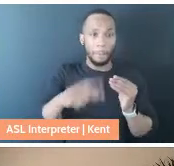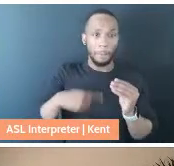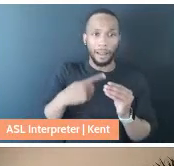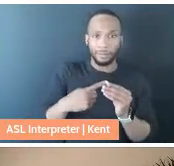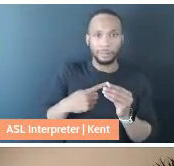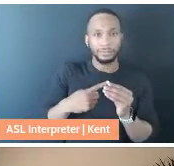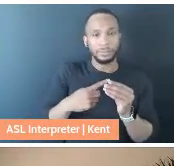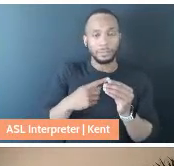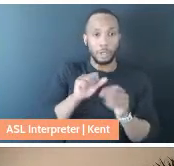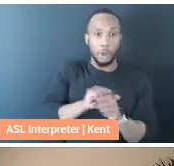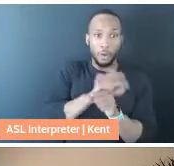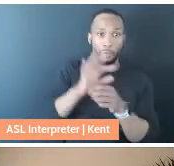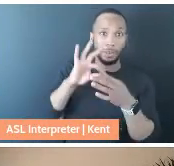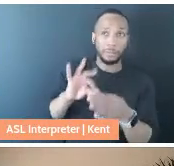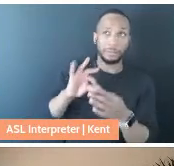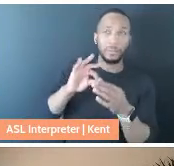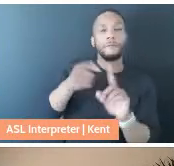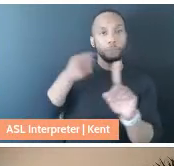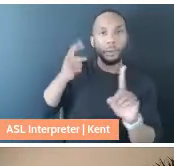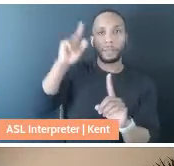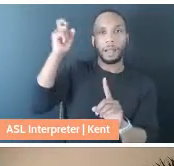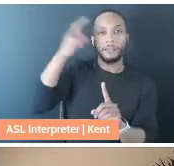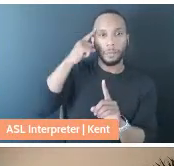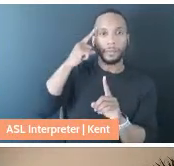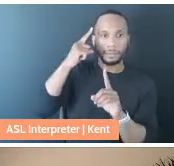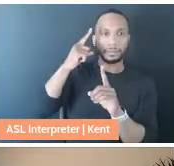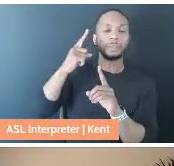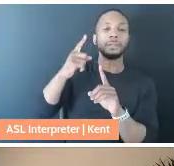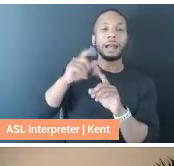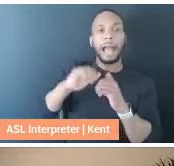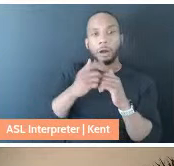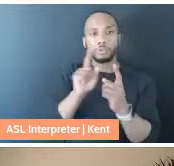government institutions about how to socially distance. I think especially as a single parent,